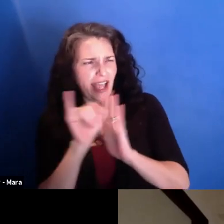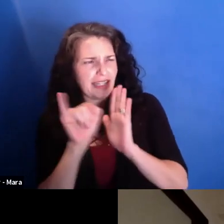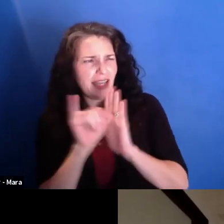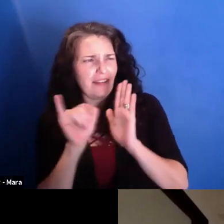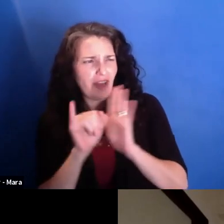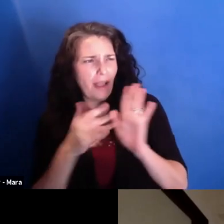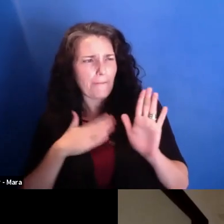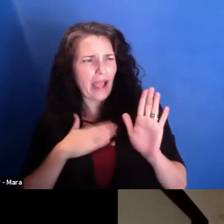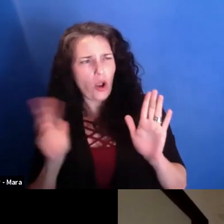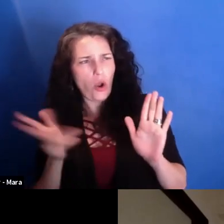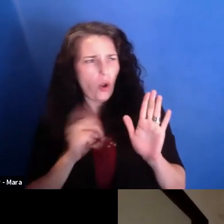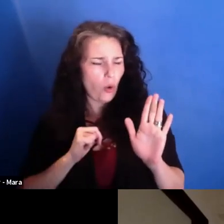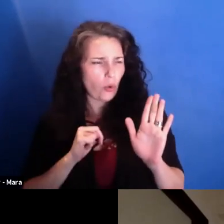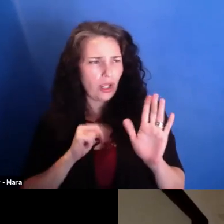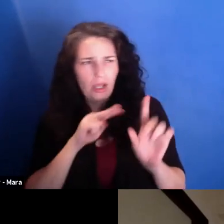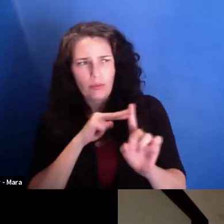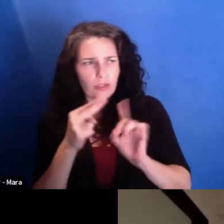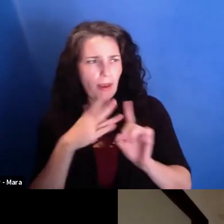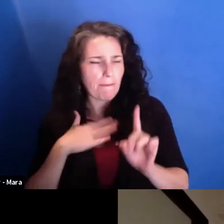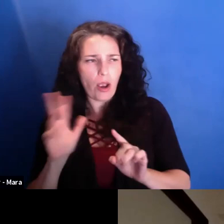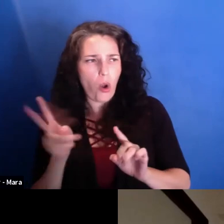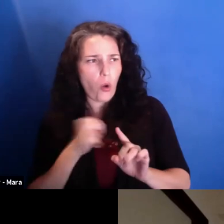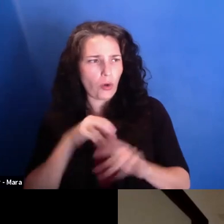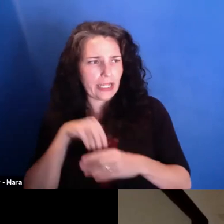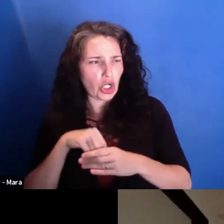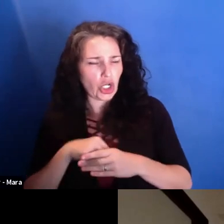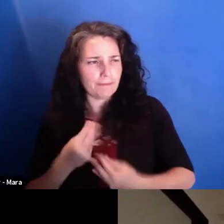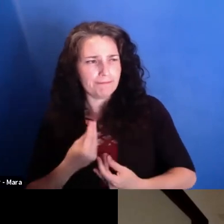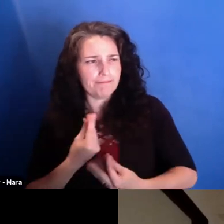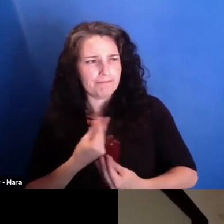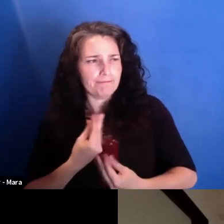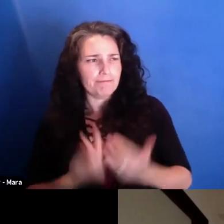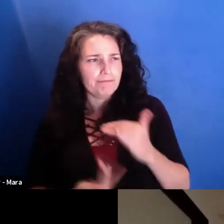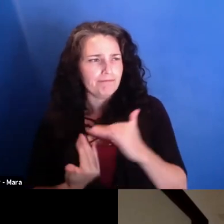and their own inner cinema going on.